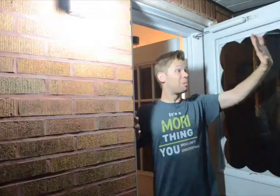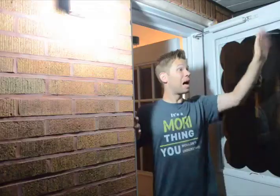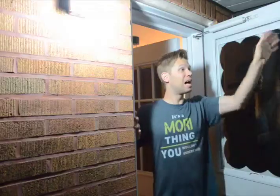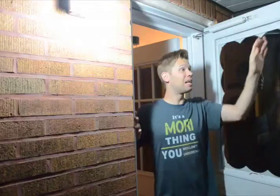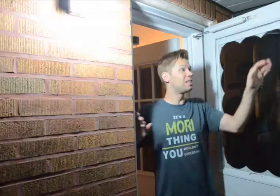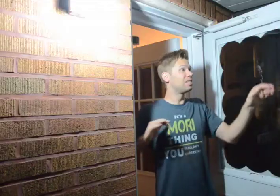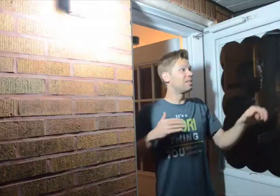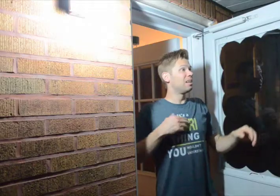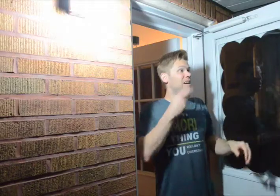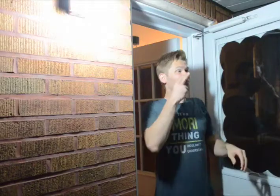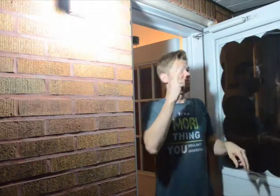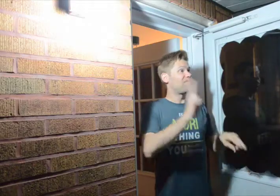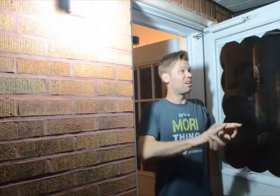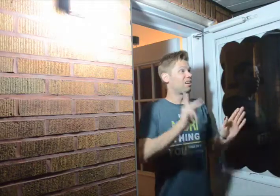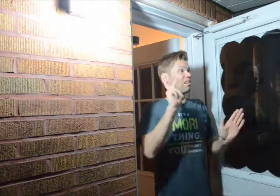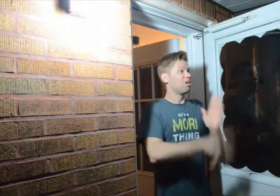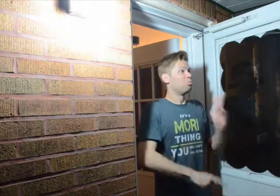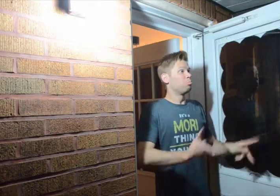BYE HAVE FUN TO KILL PEOPLE